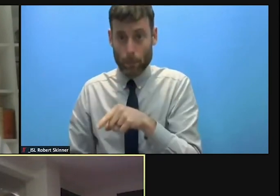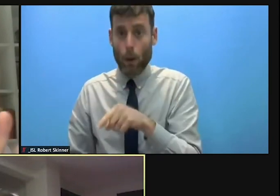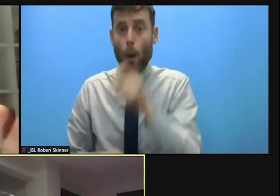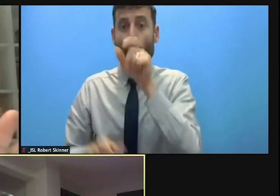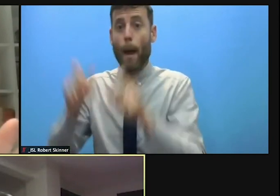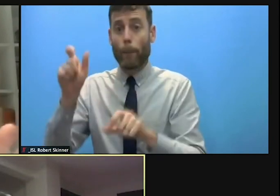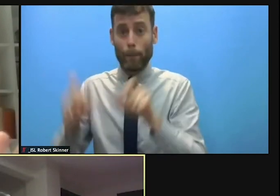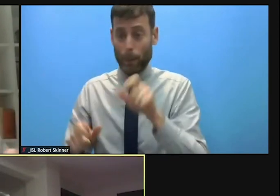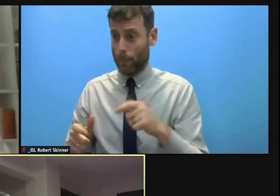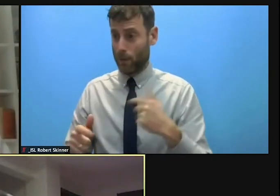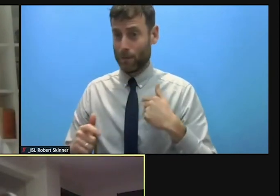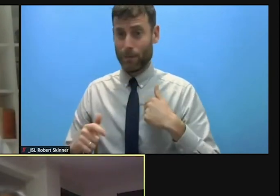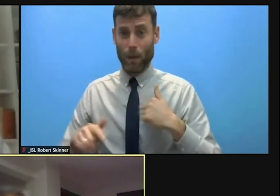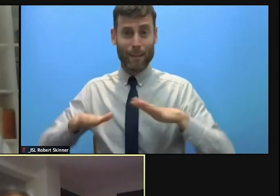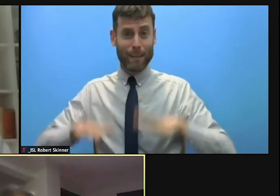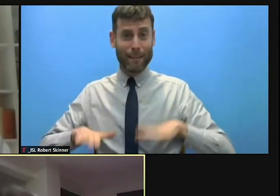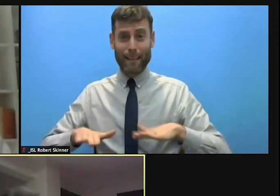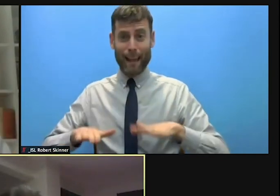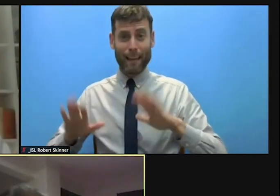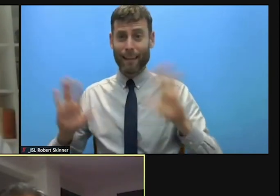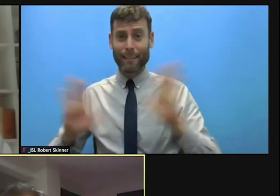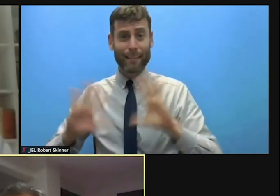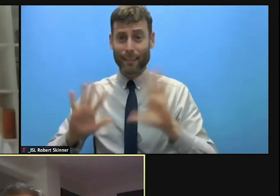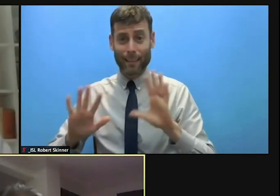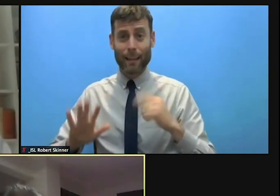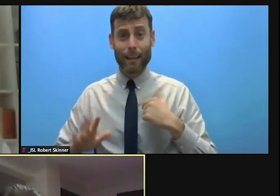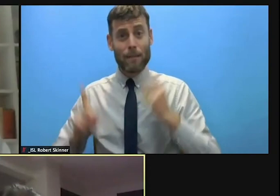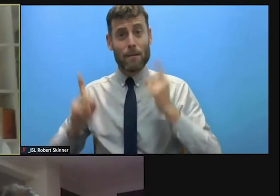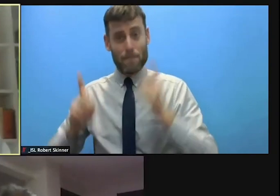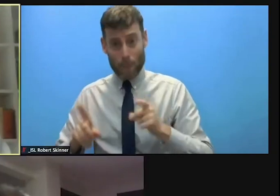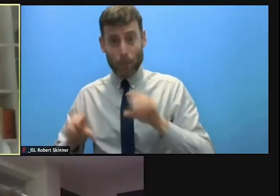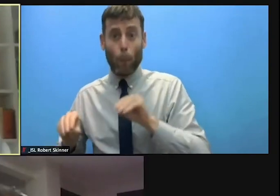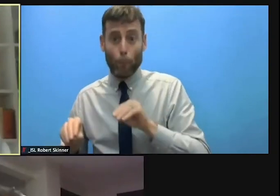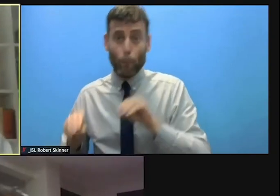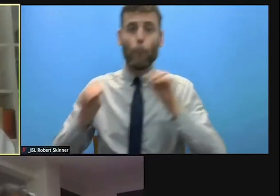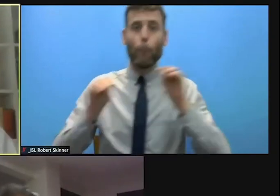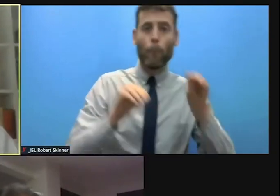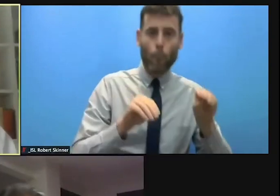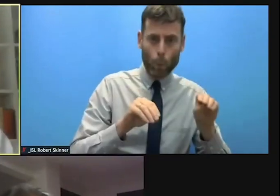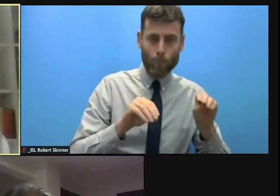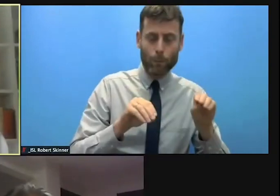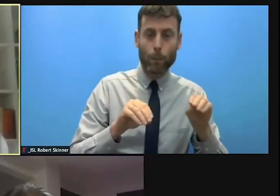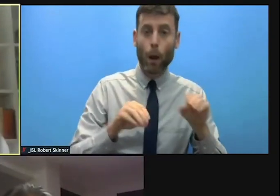their vulnerability is much more exposed. >> CHRIS GUNNESS: Point well made let me jump in.